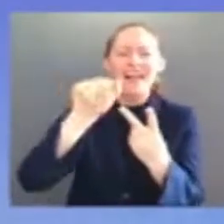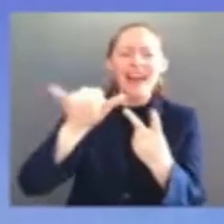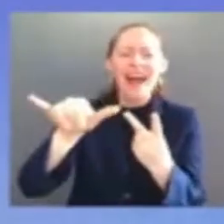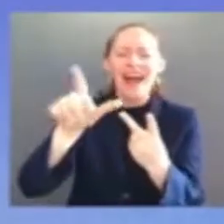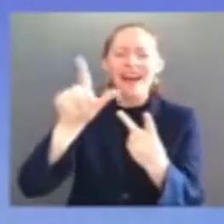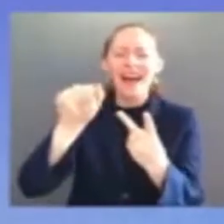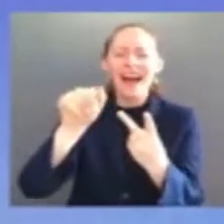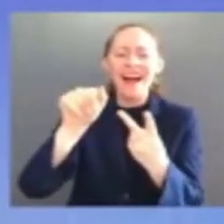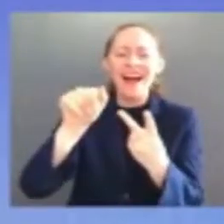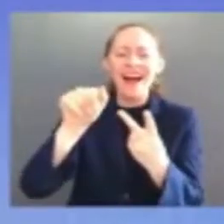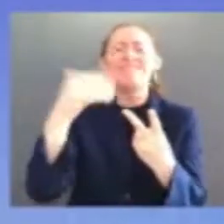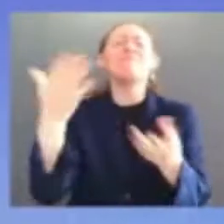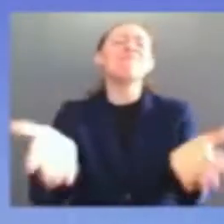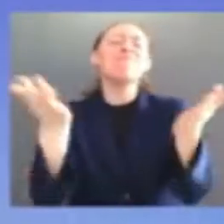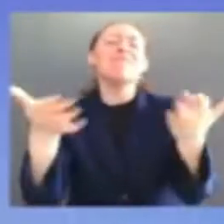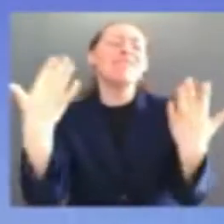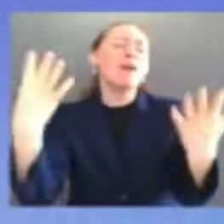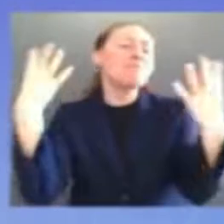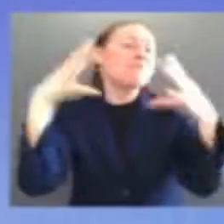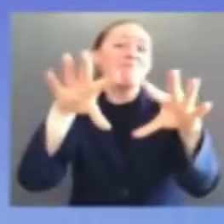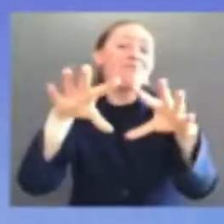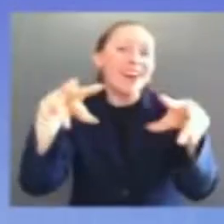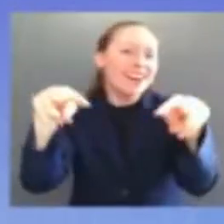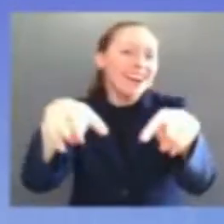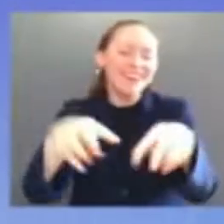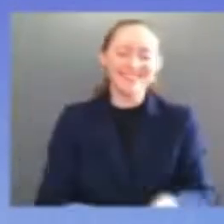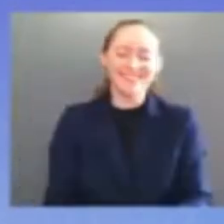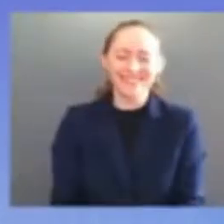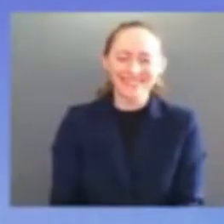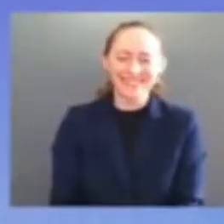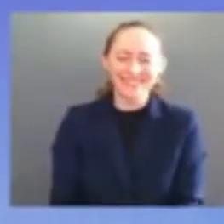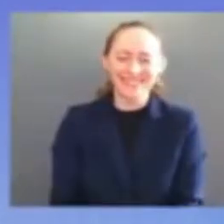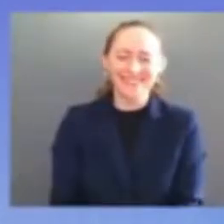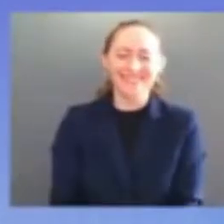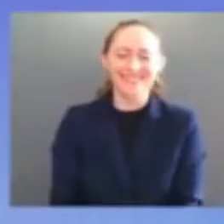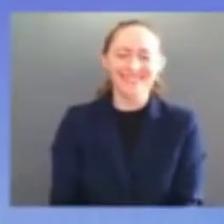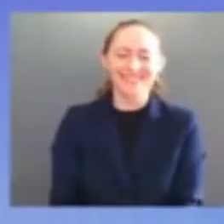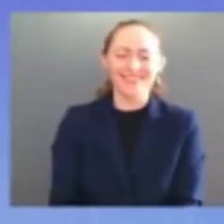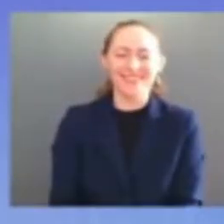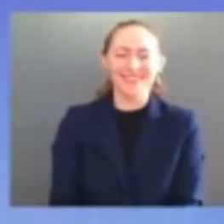i'm going to tell you what talia said i said to talia it's hard being the daughter or the